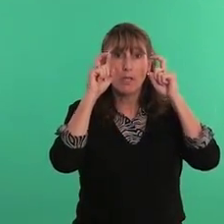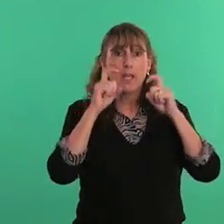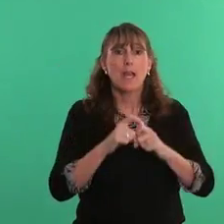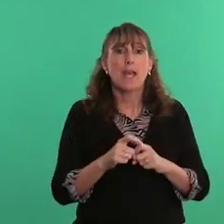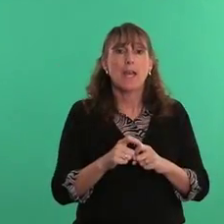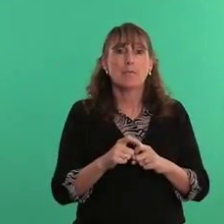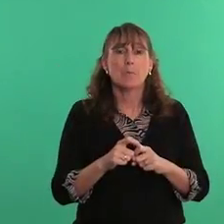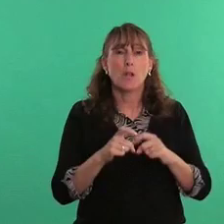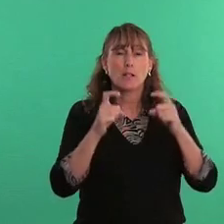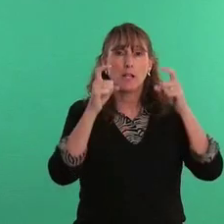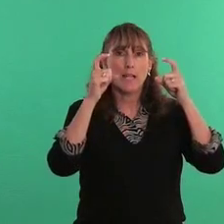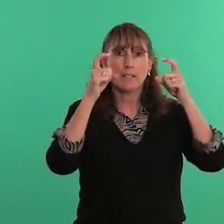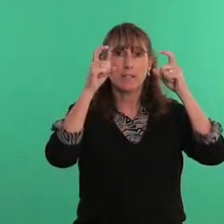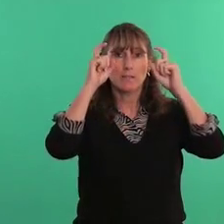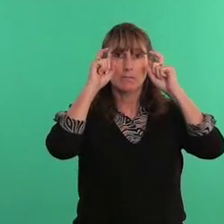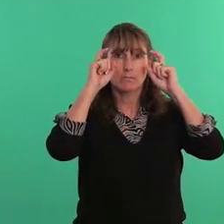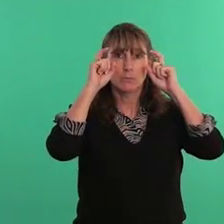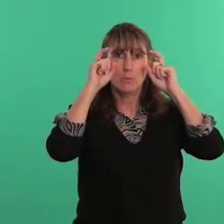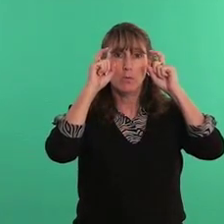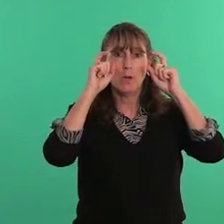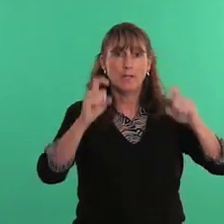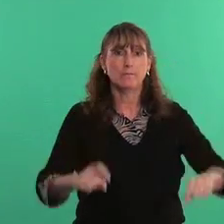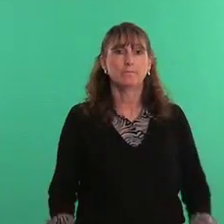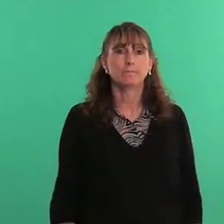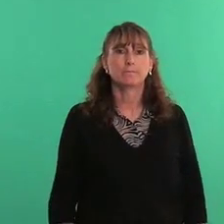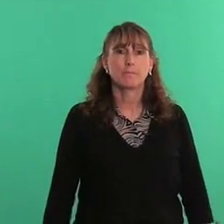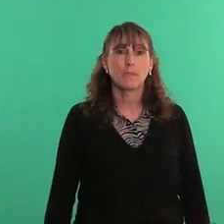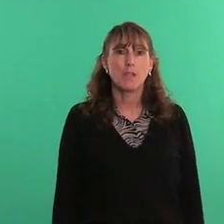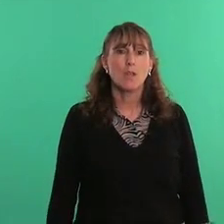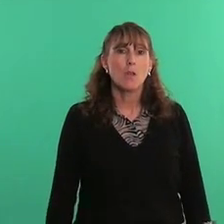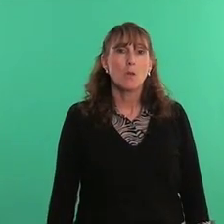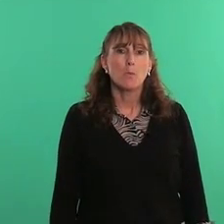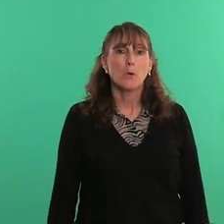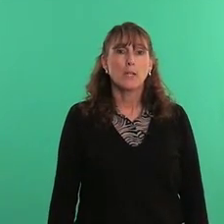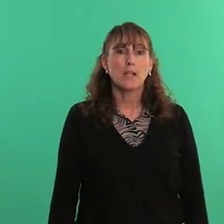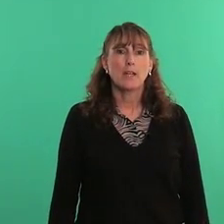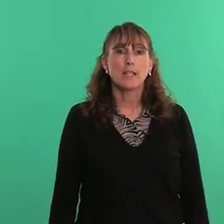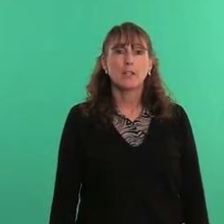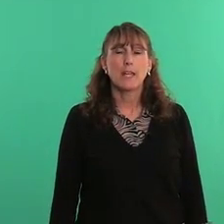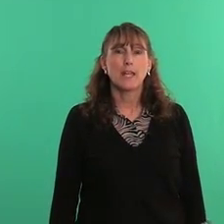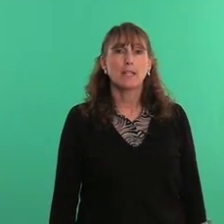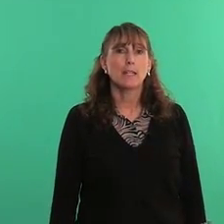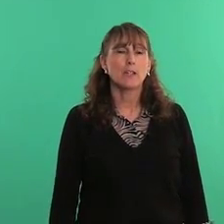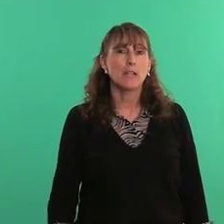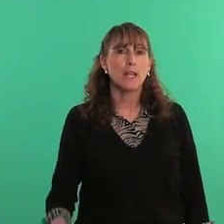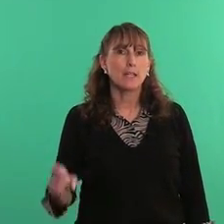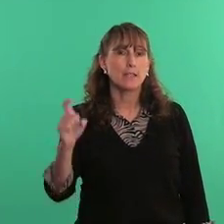and put on glasses would be one putting on hearing-aid, hearing-aid